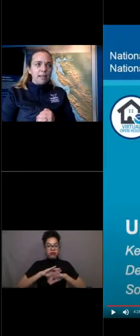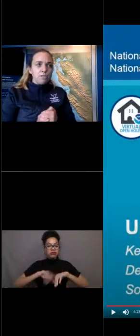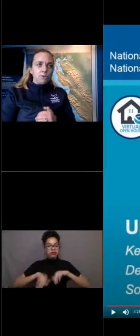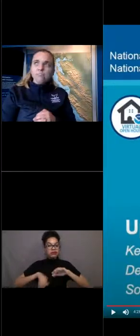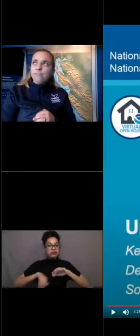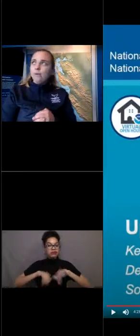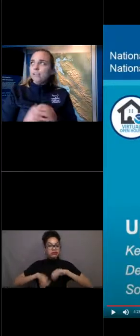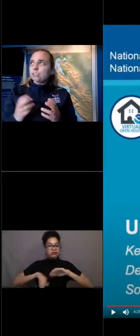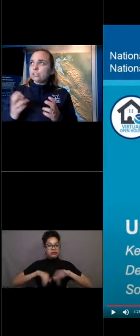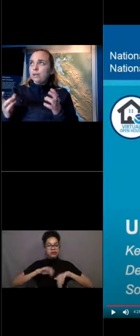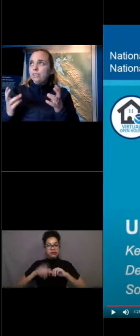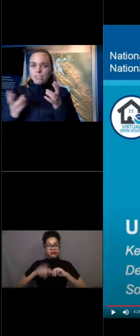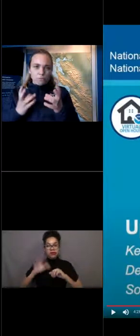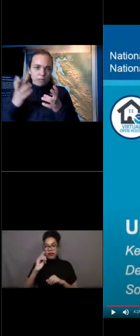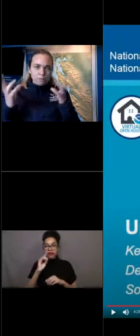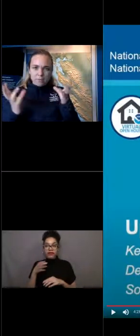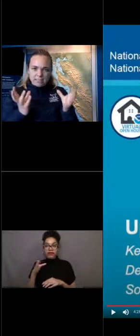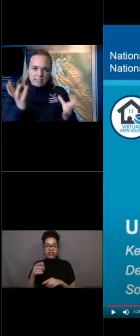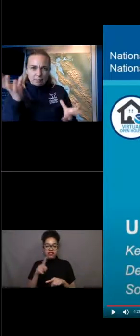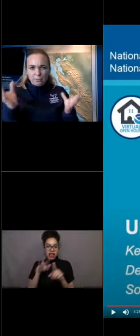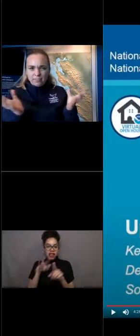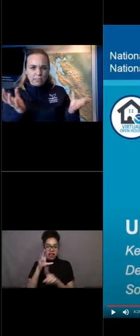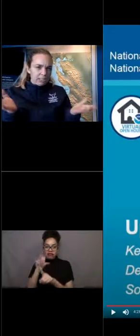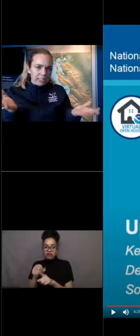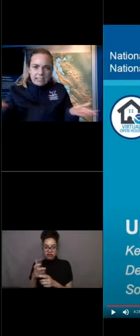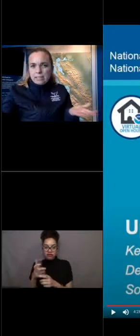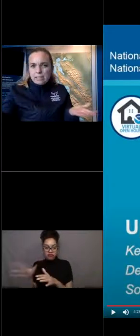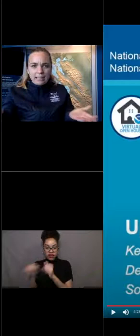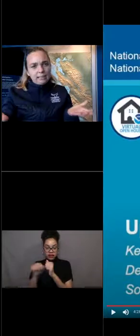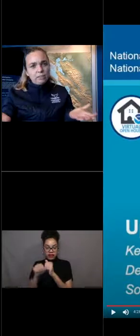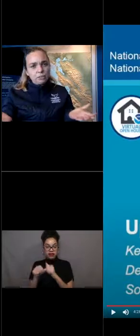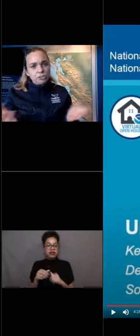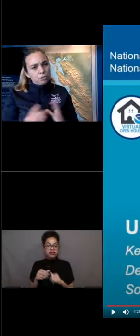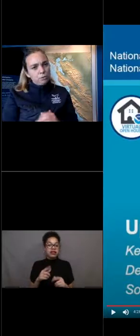but I'm sure if there were other small fish maybe mixed up with the jellies, they might eat those too,